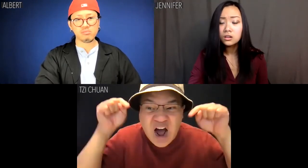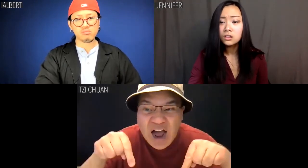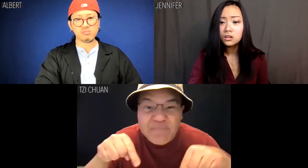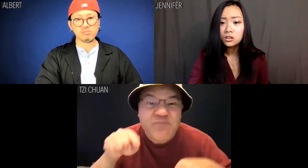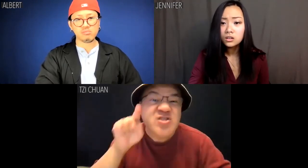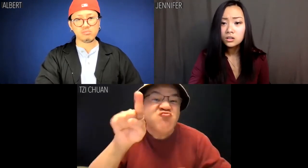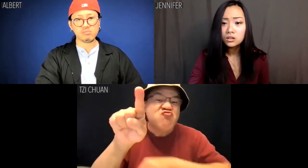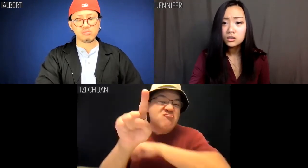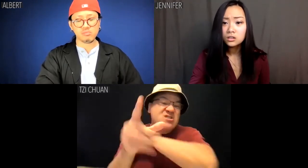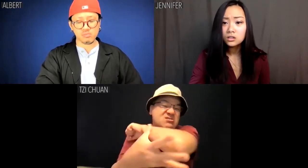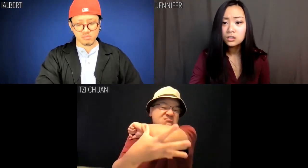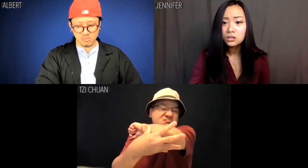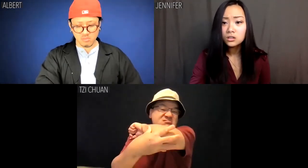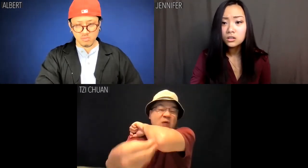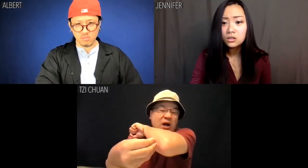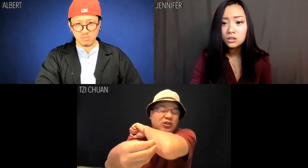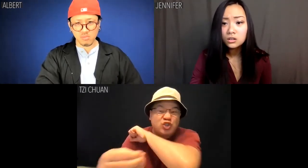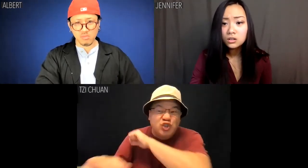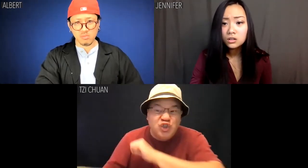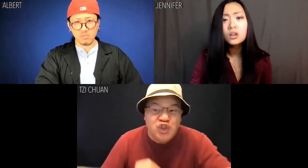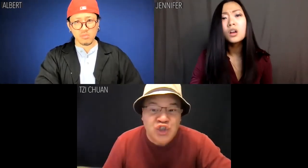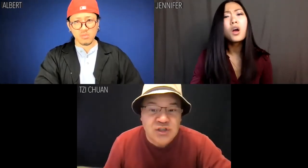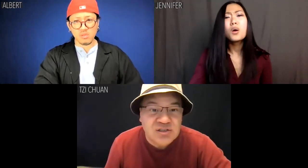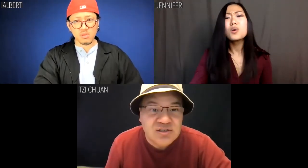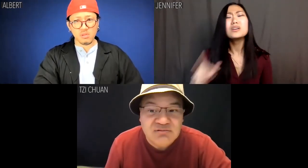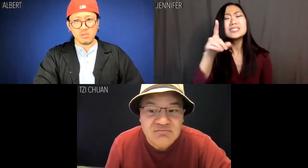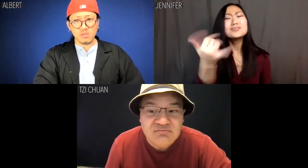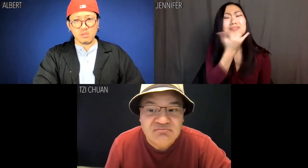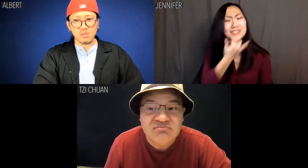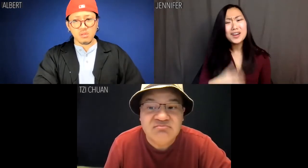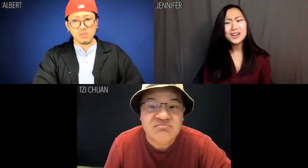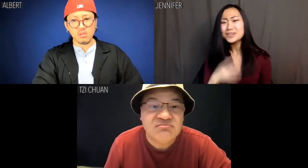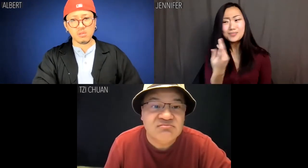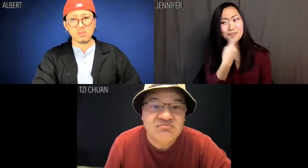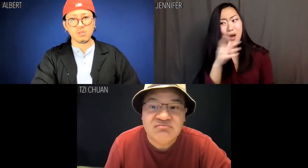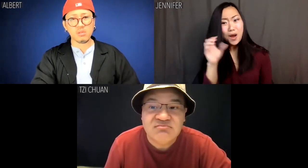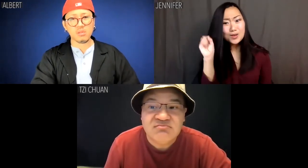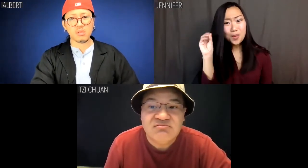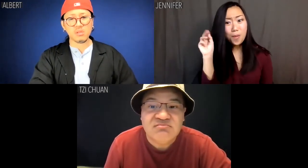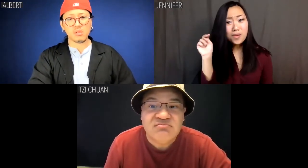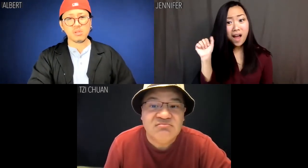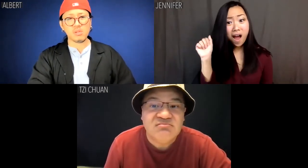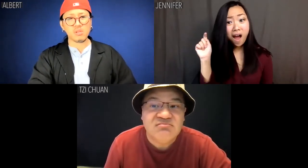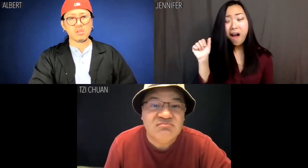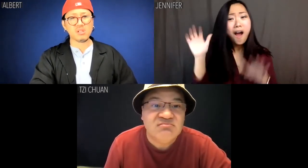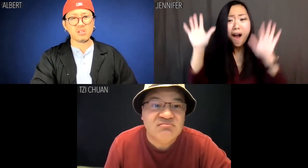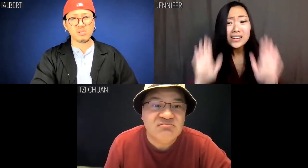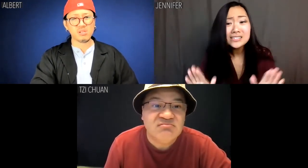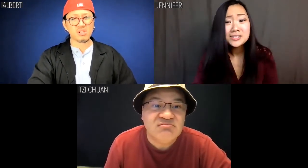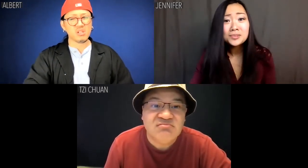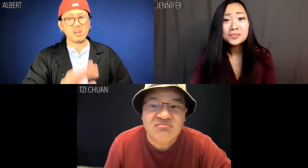You are garbage. Jennifer: You take that back. Our sonata was awesome!